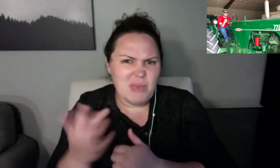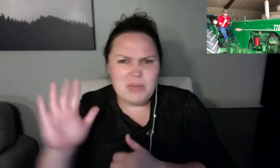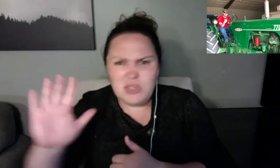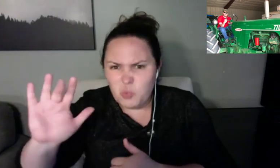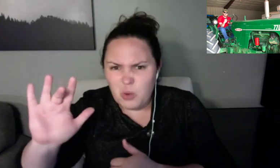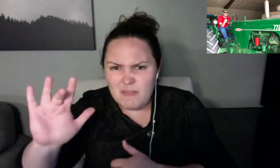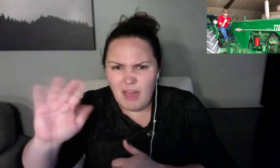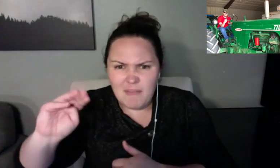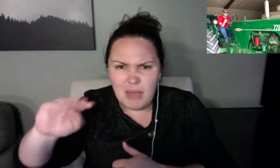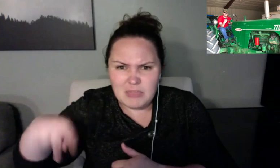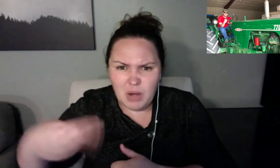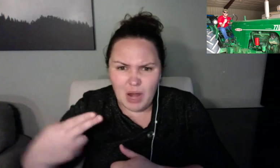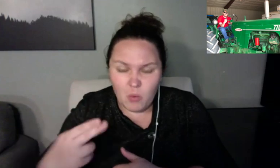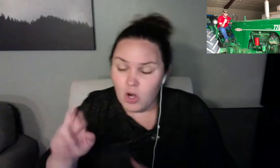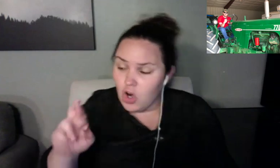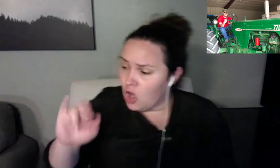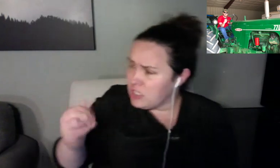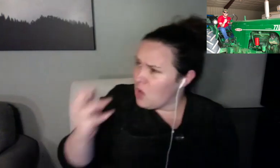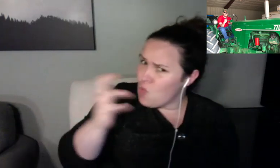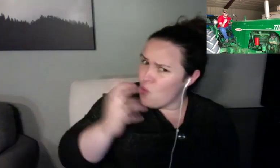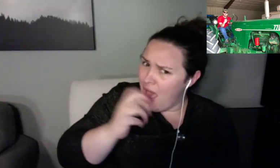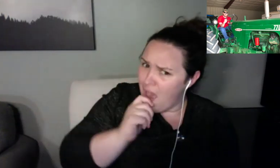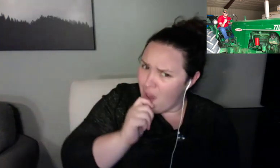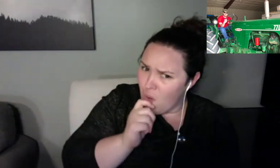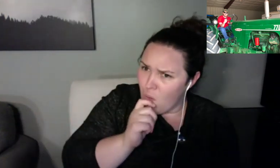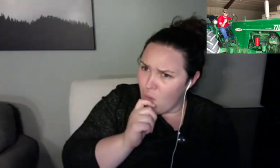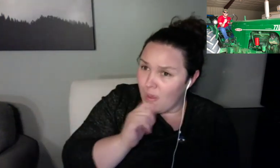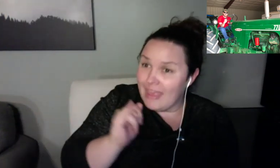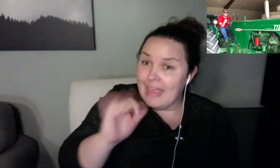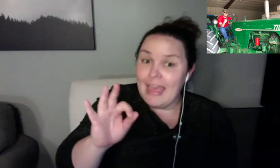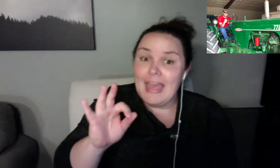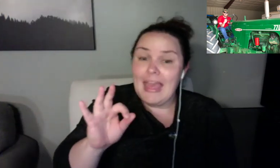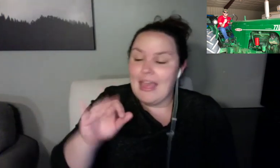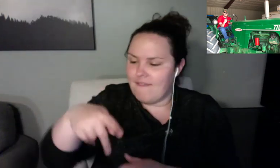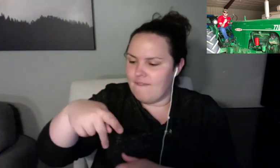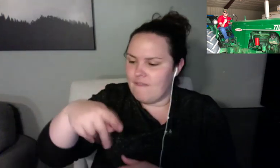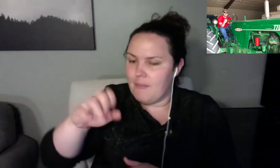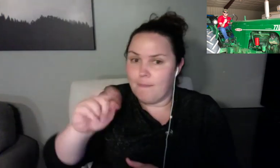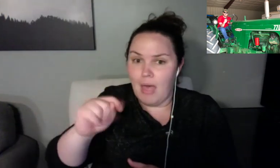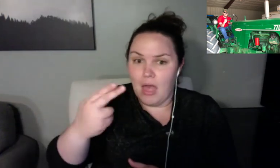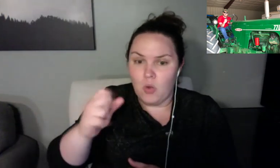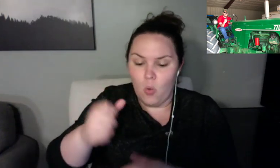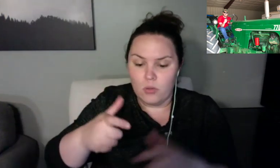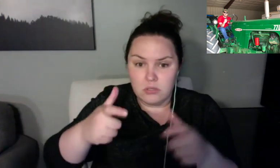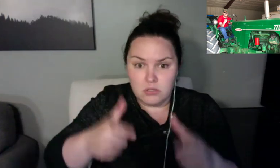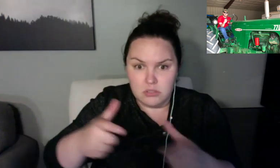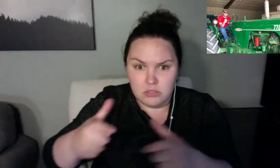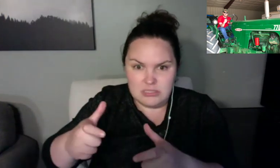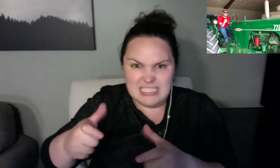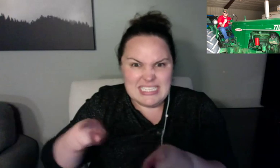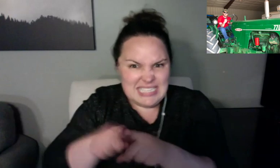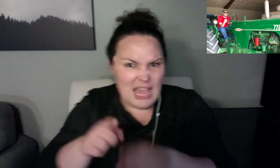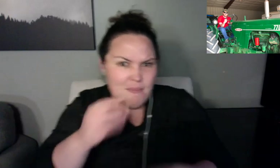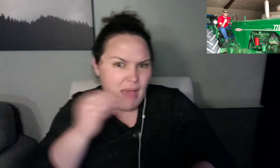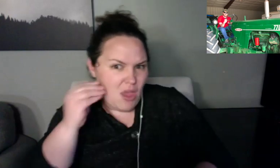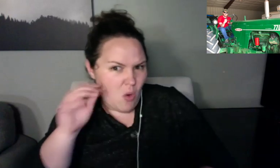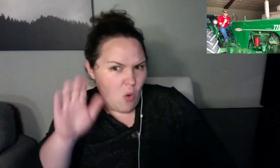drawing was awesome. And Hannah said the same thing. Eme: Thanks. >> Jen: Jane said, Eme, great self portrait. What else do you like to draw? >> Eme: I usually like to draw characters